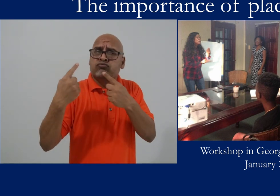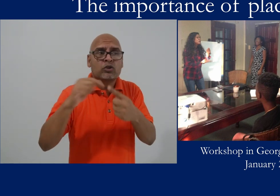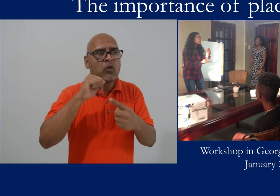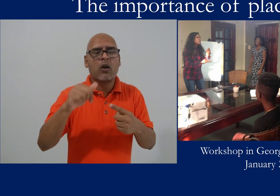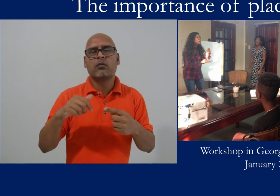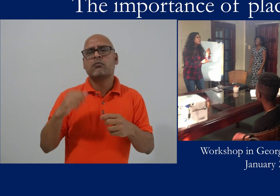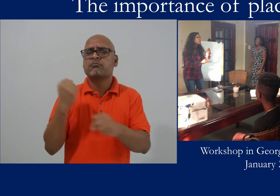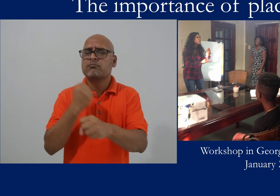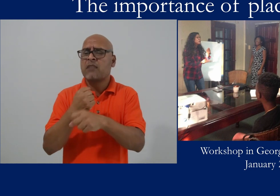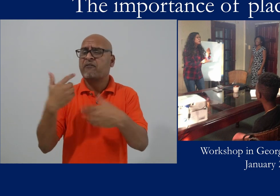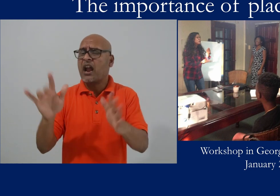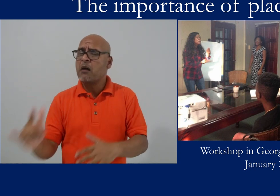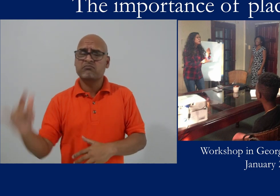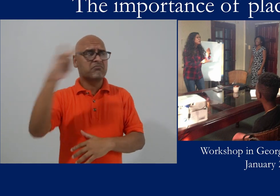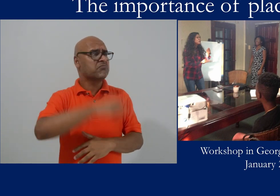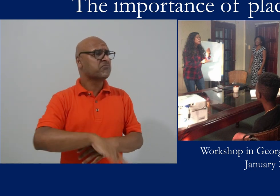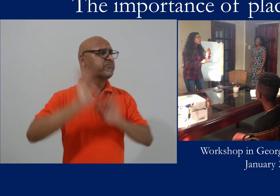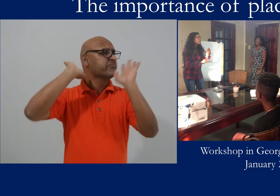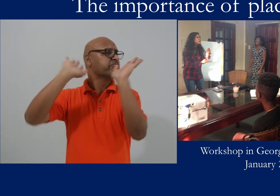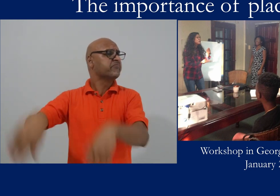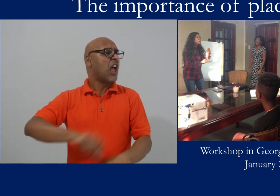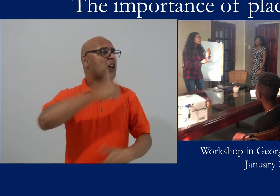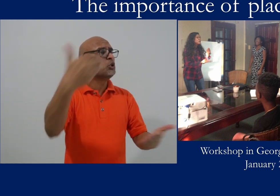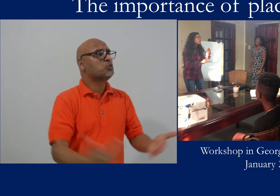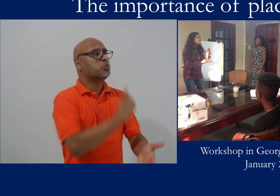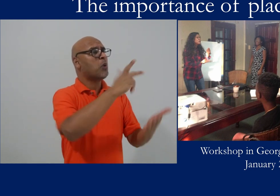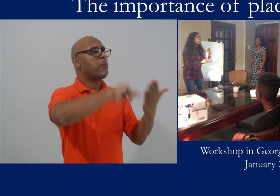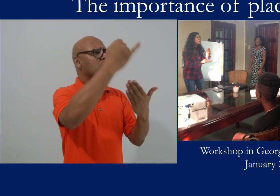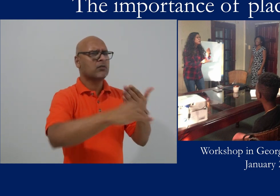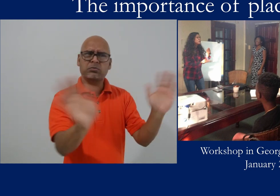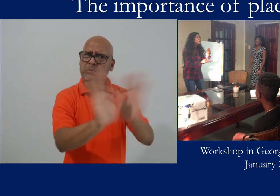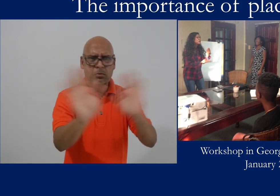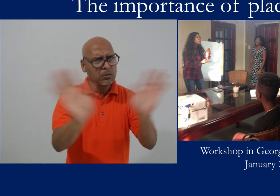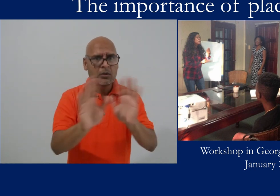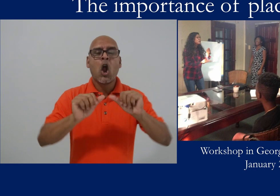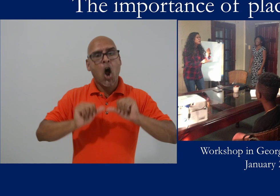The work is ongoing. It's not a case of doing a project and then moving on to something